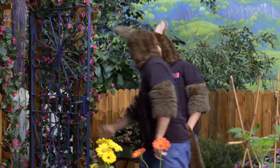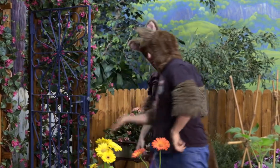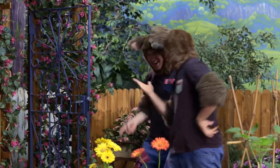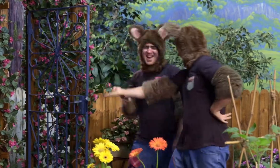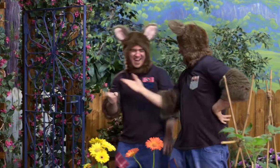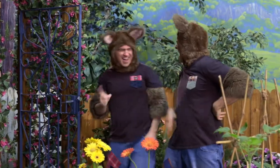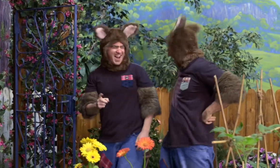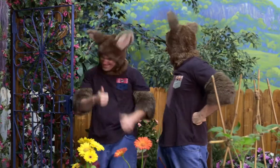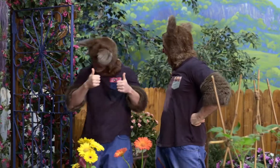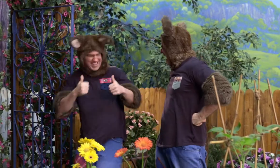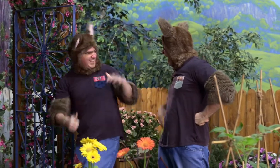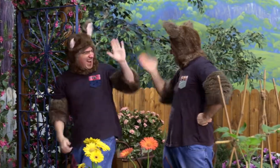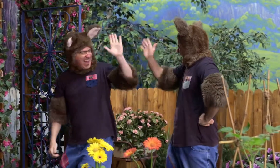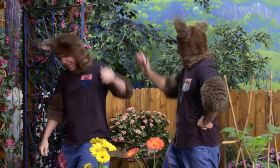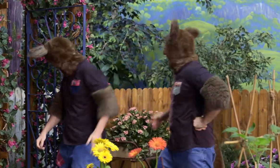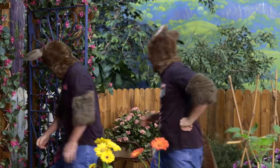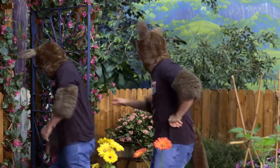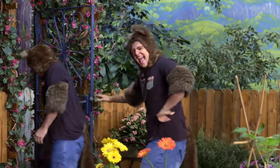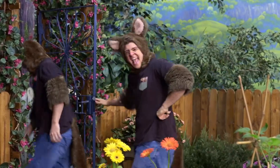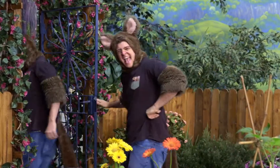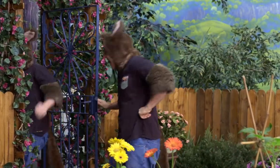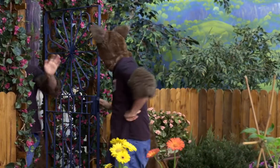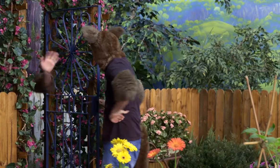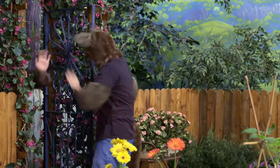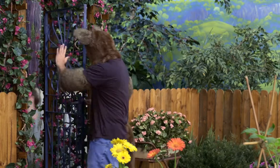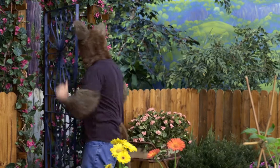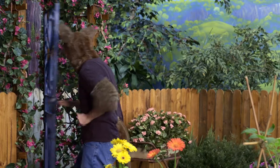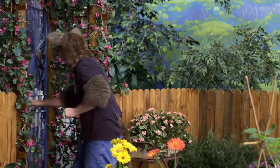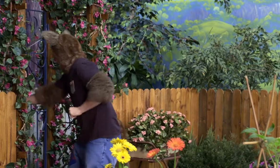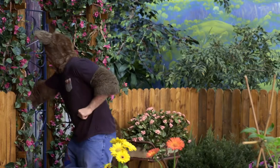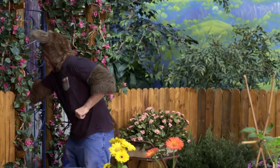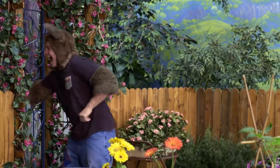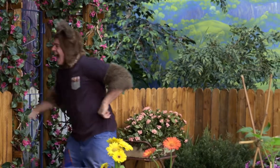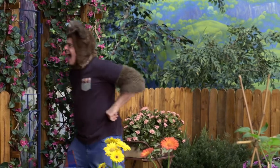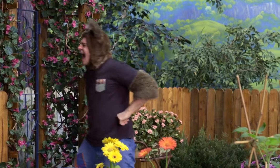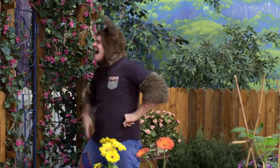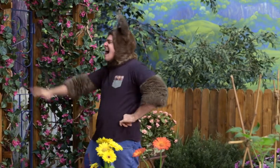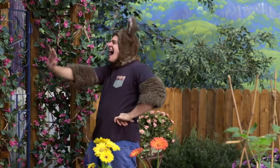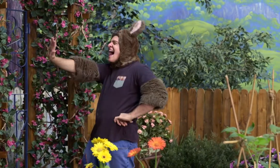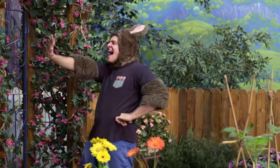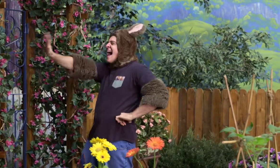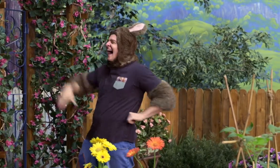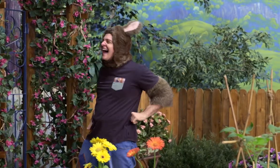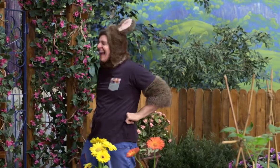Oh, I see. OK, thanks! Bye. Bye!